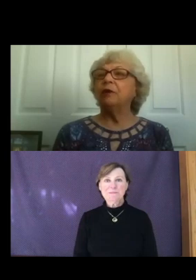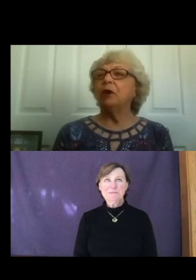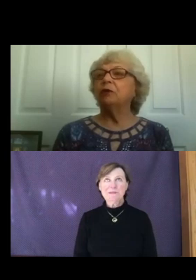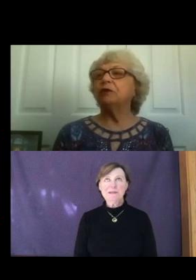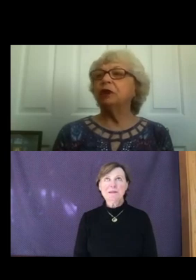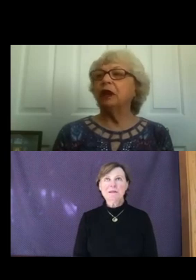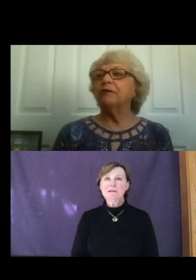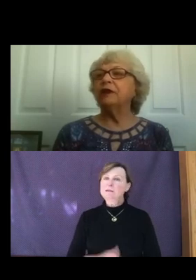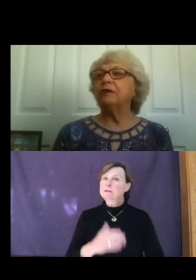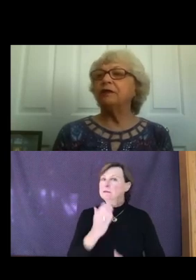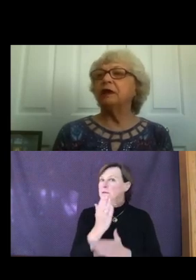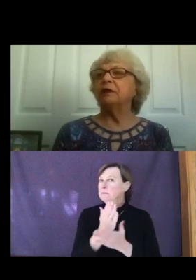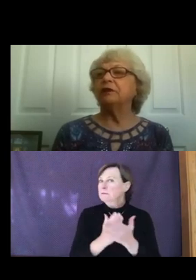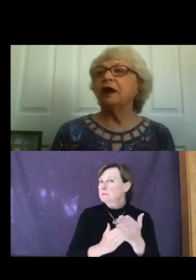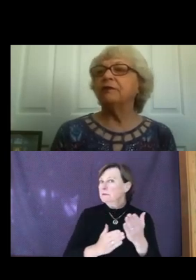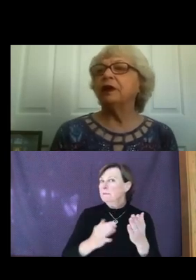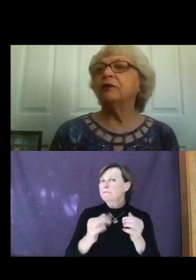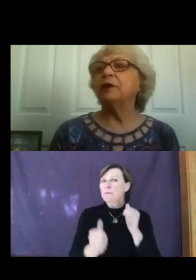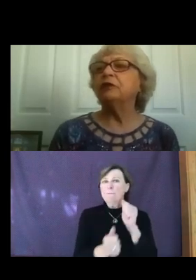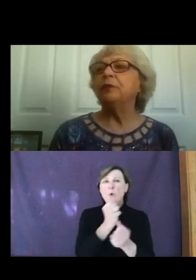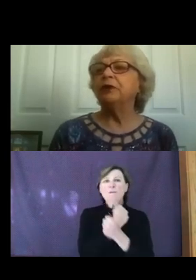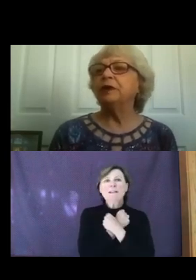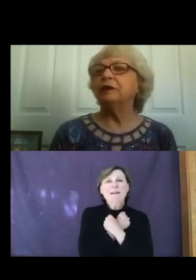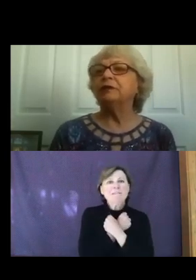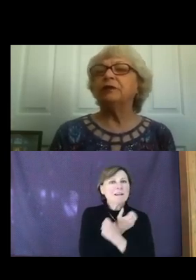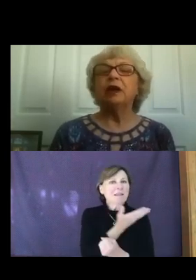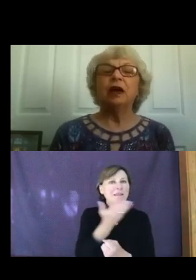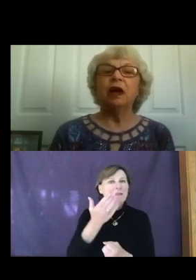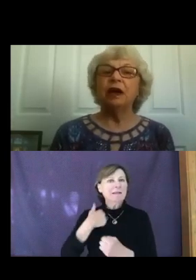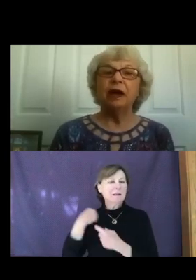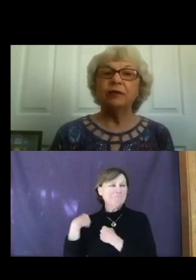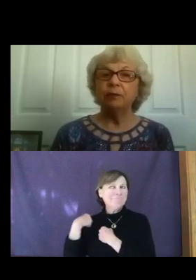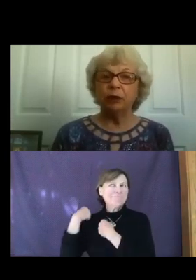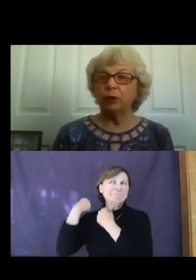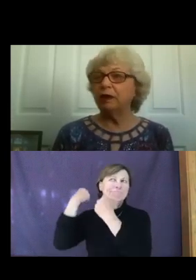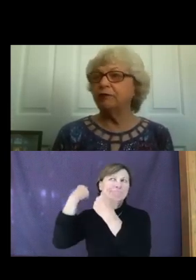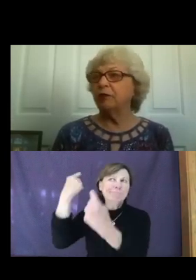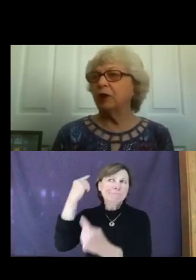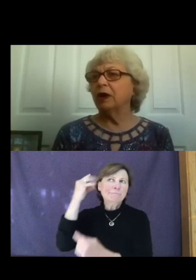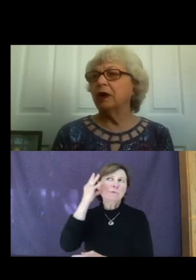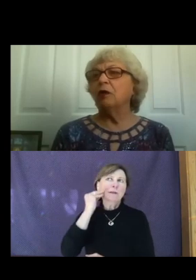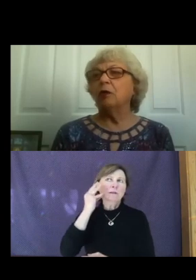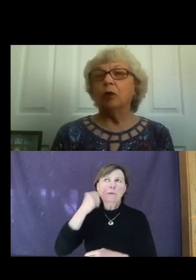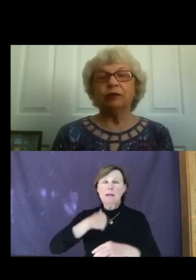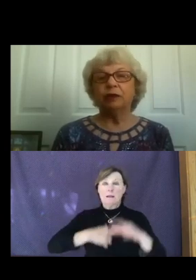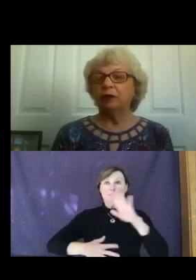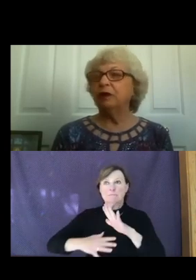most loving things I've ever experienced, I haven't been ready for, wasn't looking